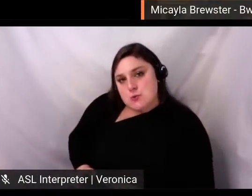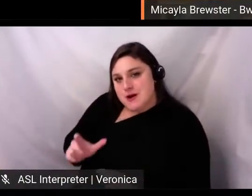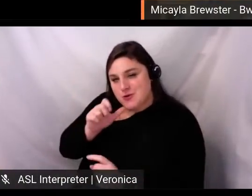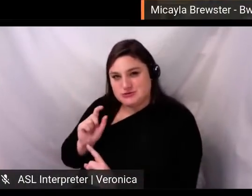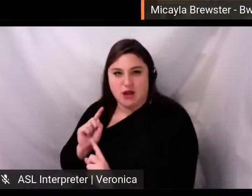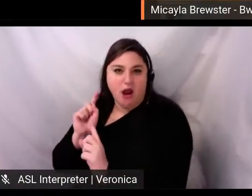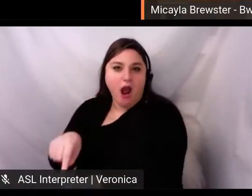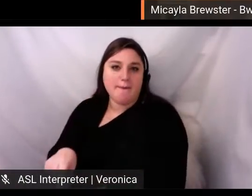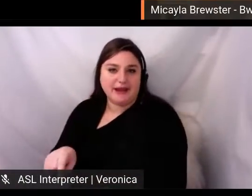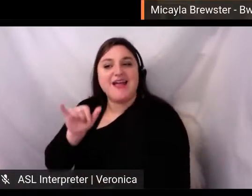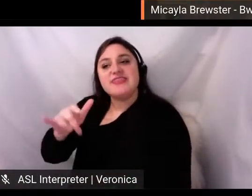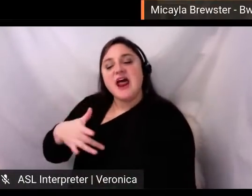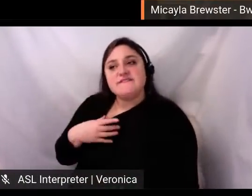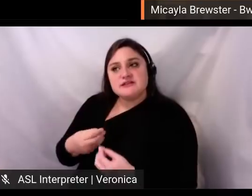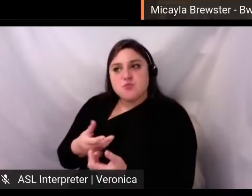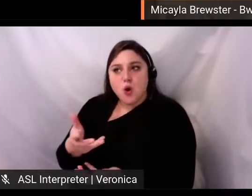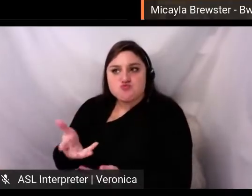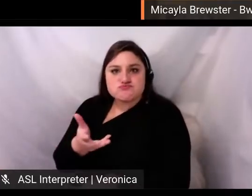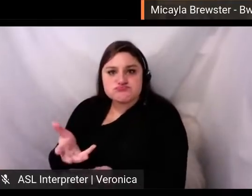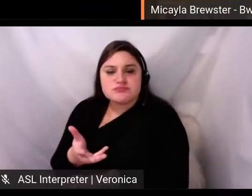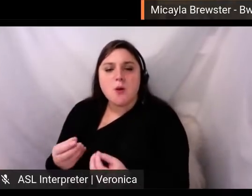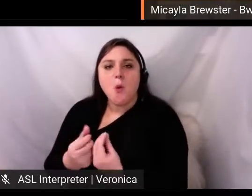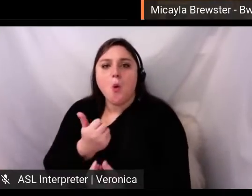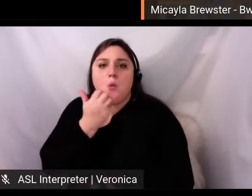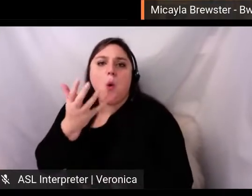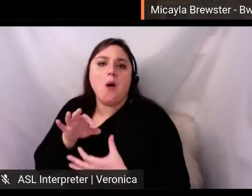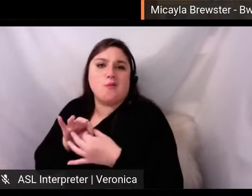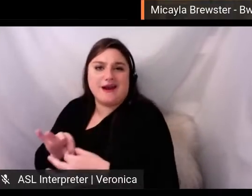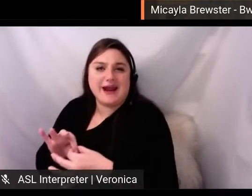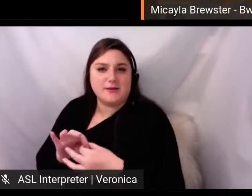you can let your audience make a statement about who they are through the